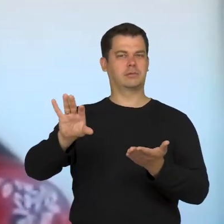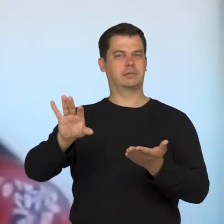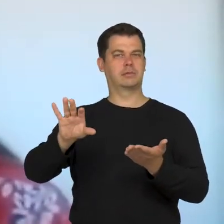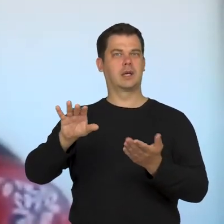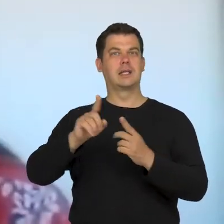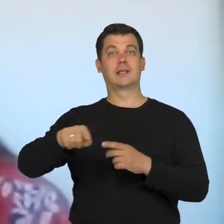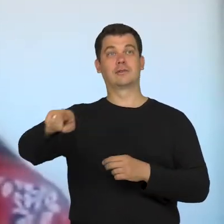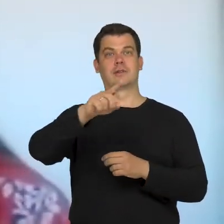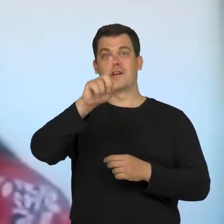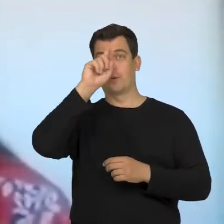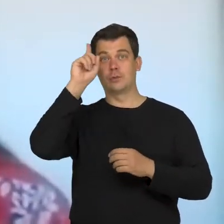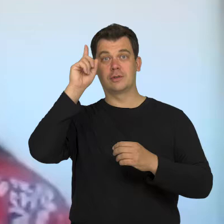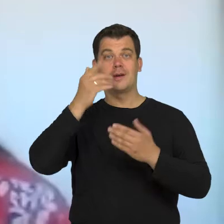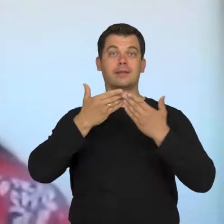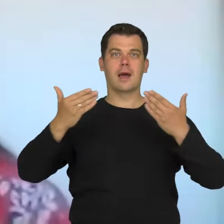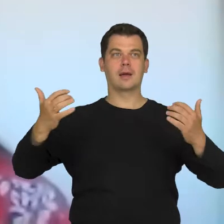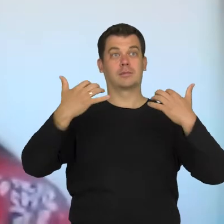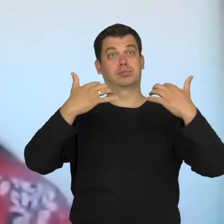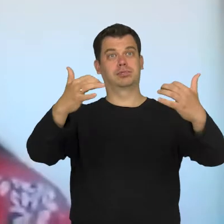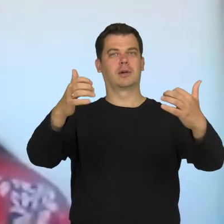what people don't want to look at in that public space.